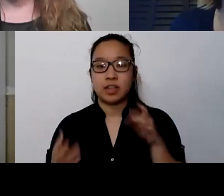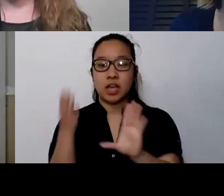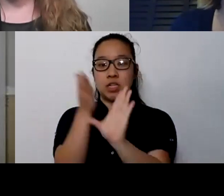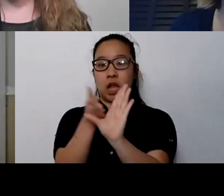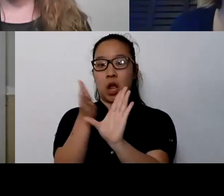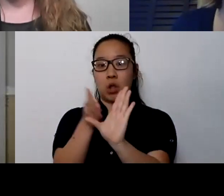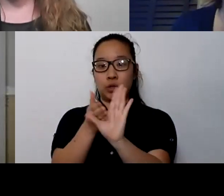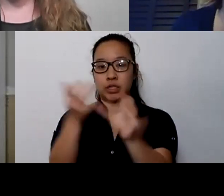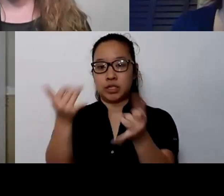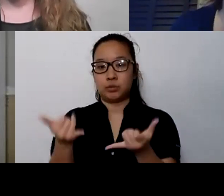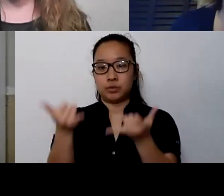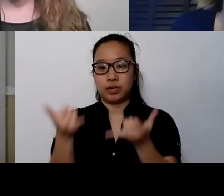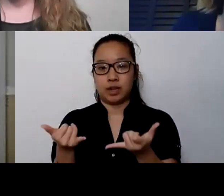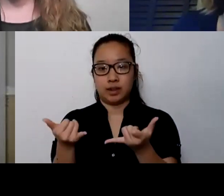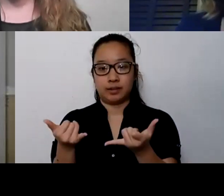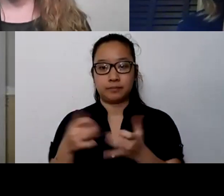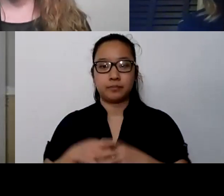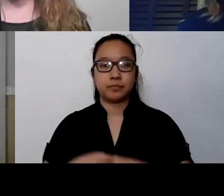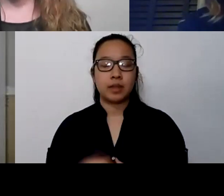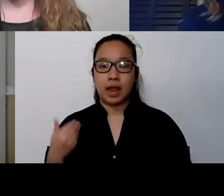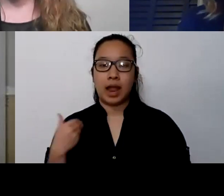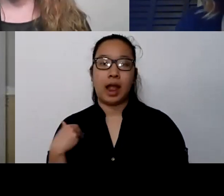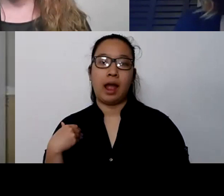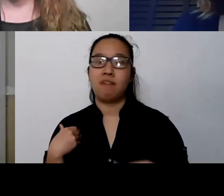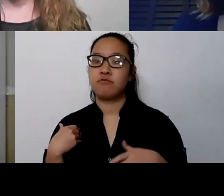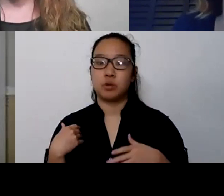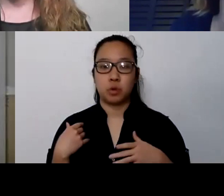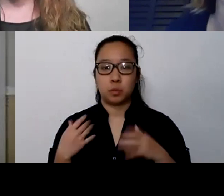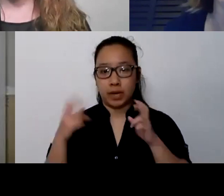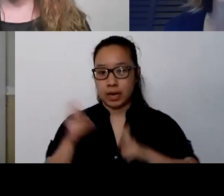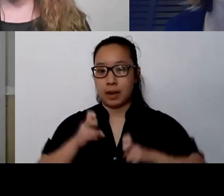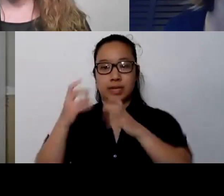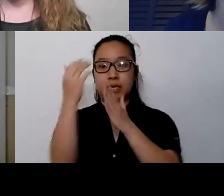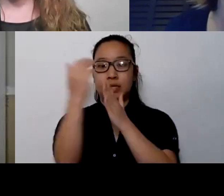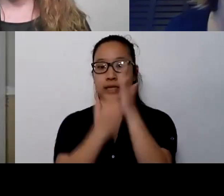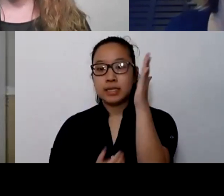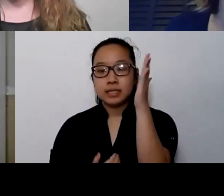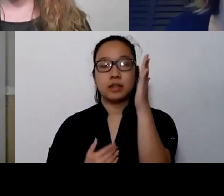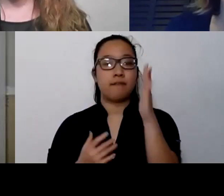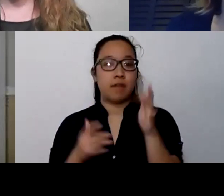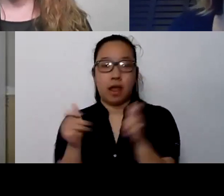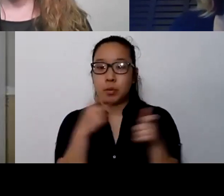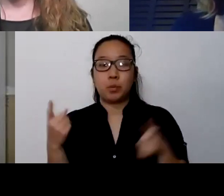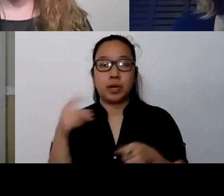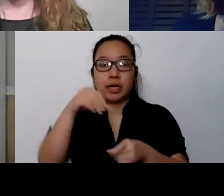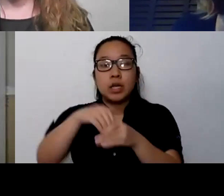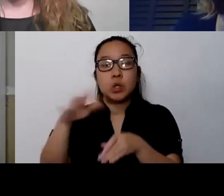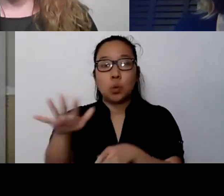They keep an up-to-date list of providers in your area that focus on different specialties. And last I looked,